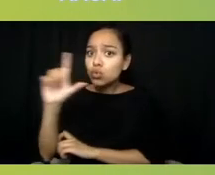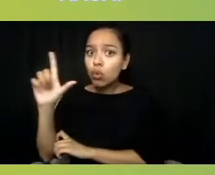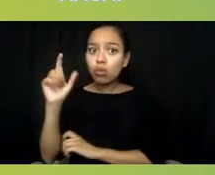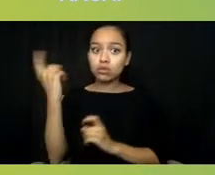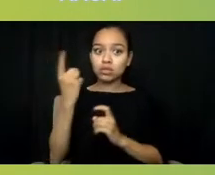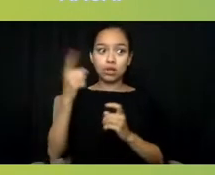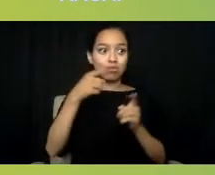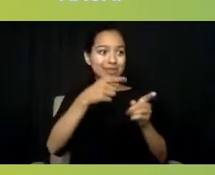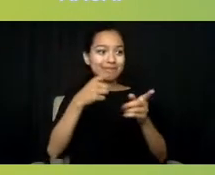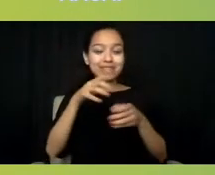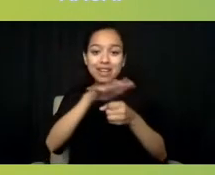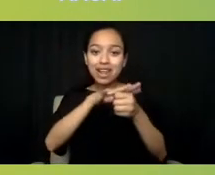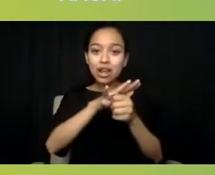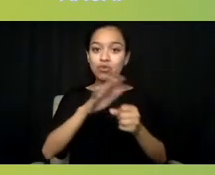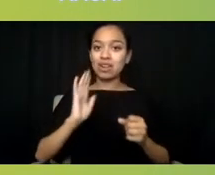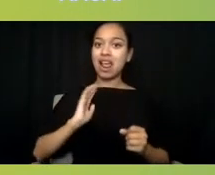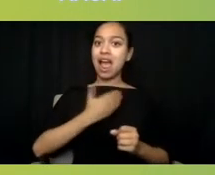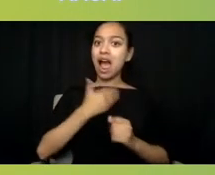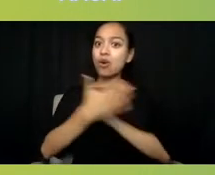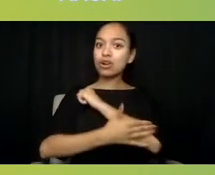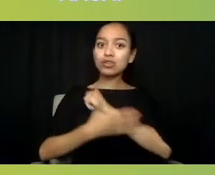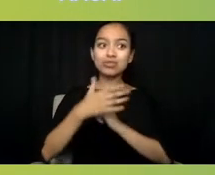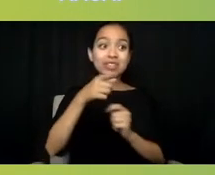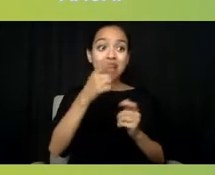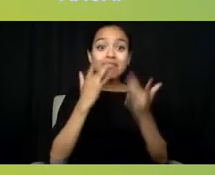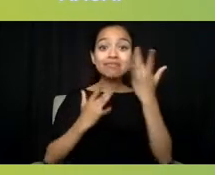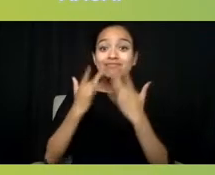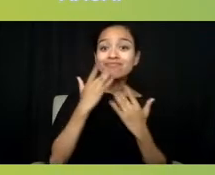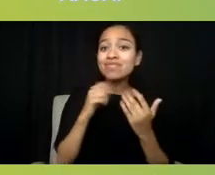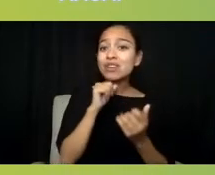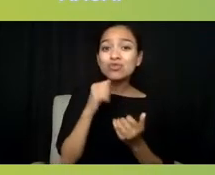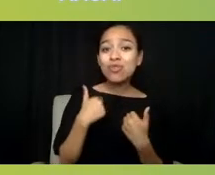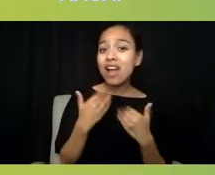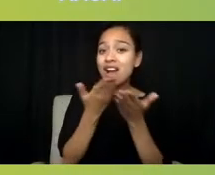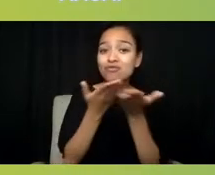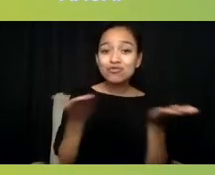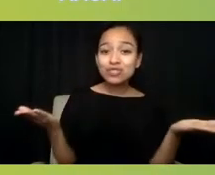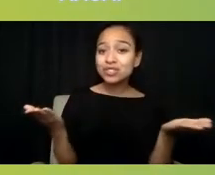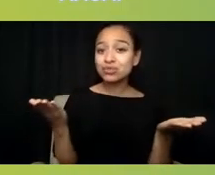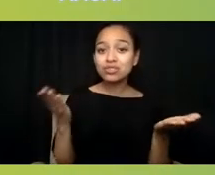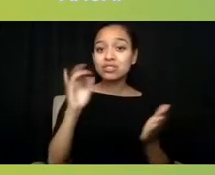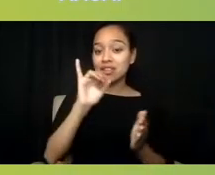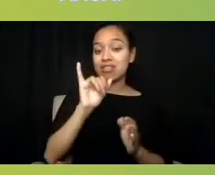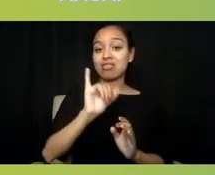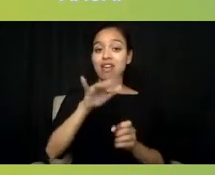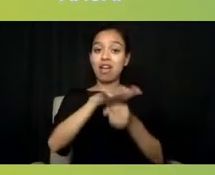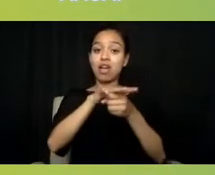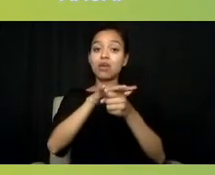that don't have access to those resources as much as others, but as well to enlist certain types of programs